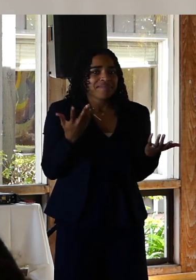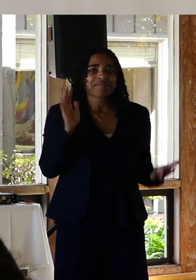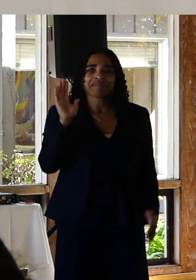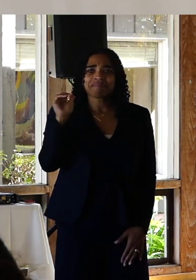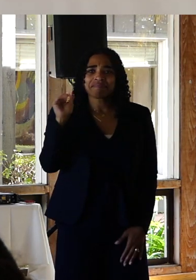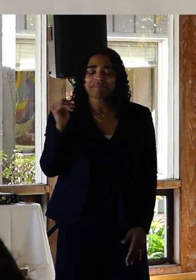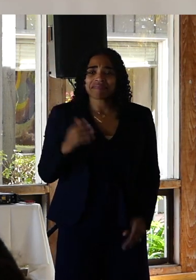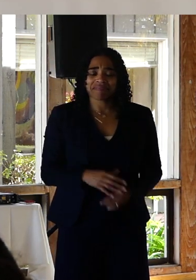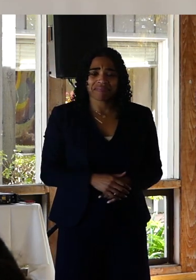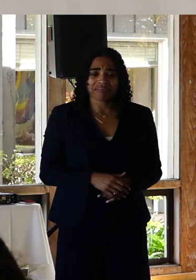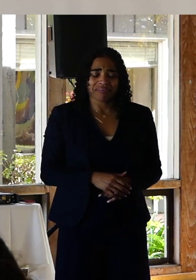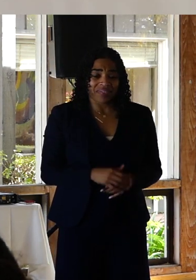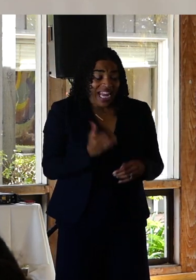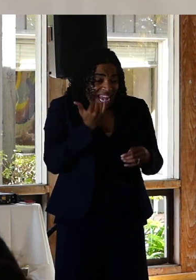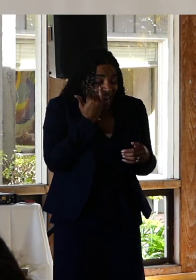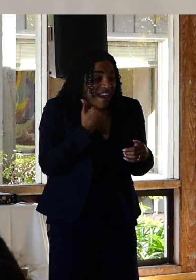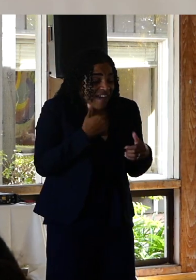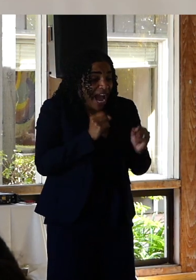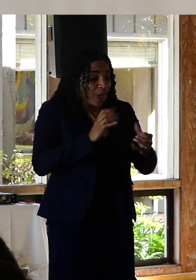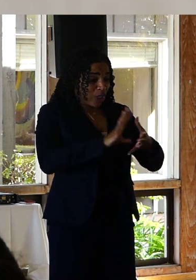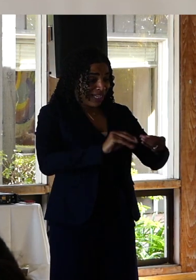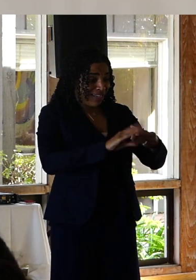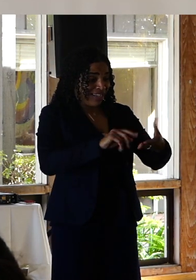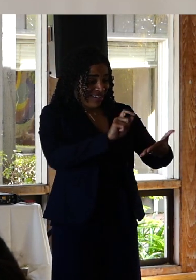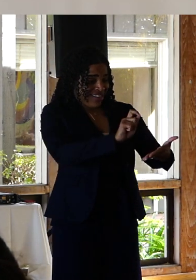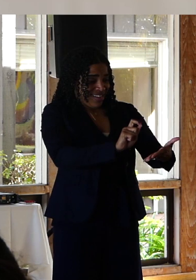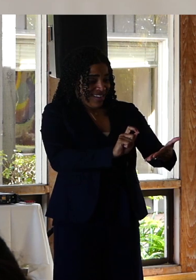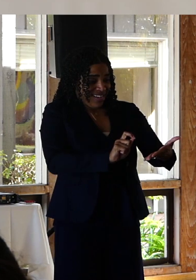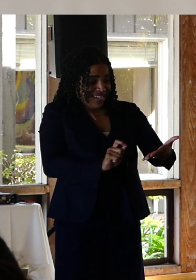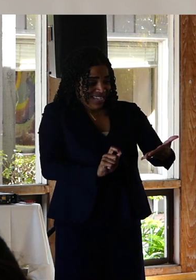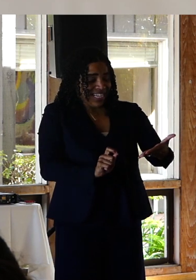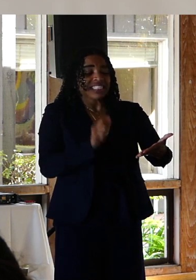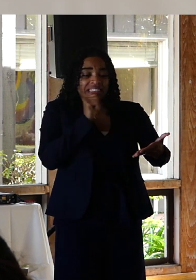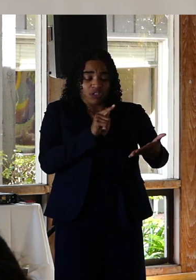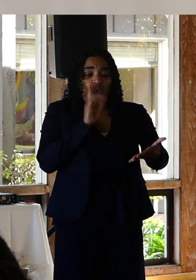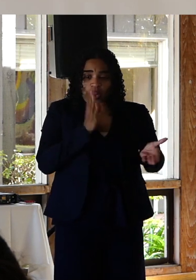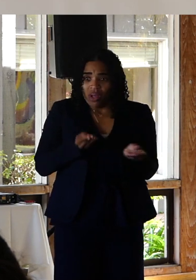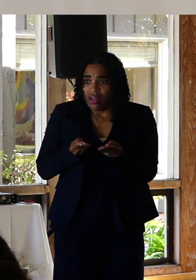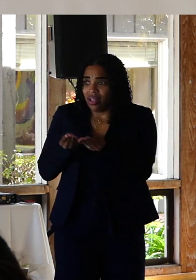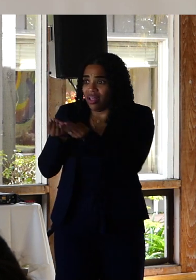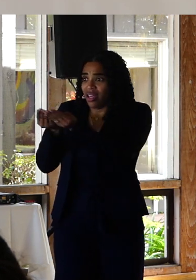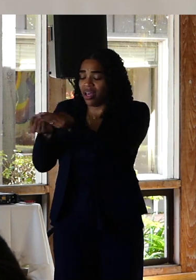All I knew is if I could get the words right they would make up for me